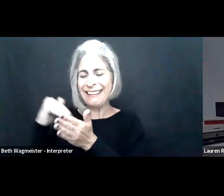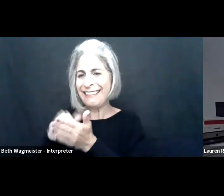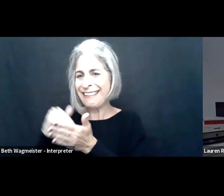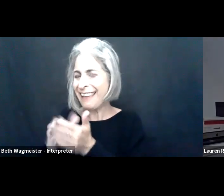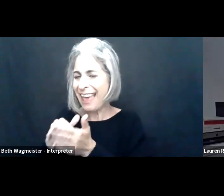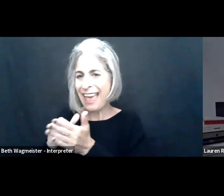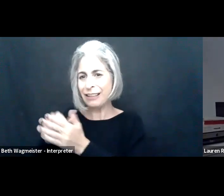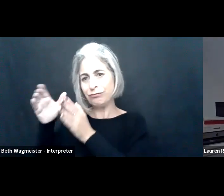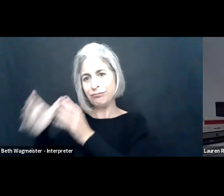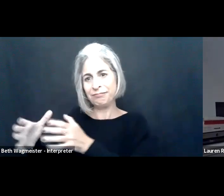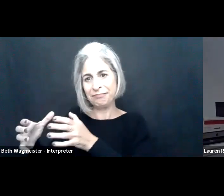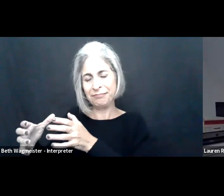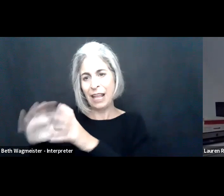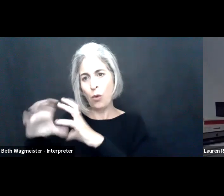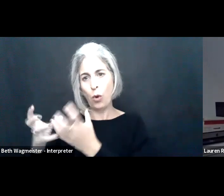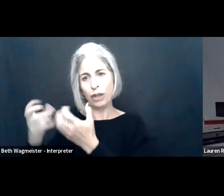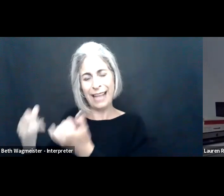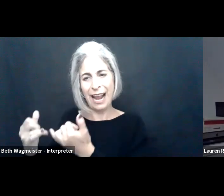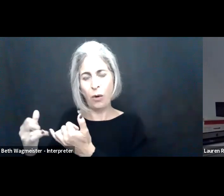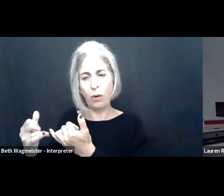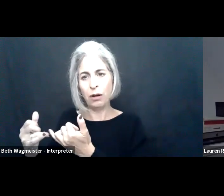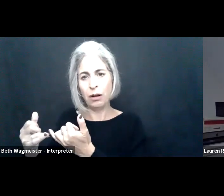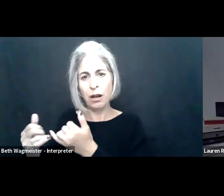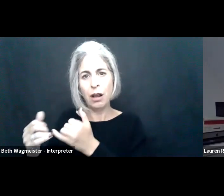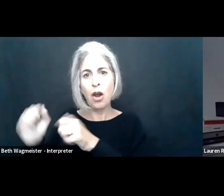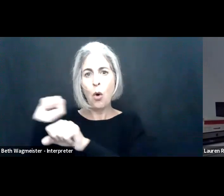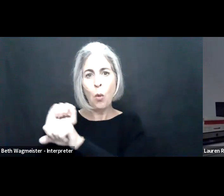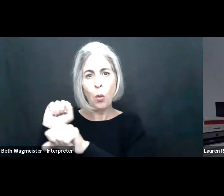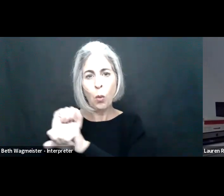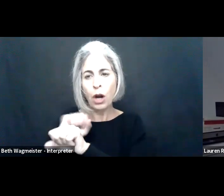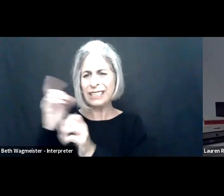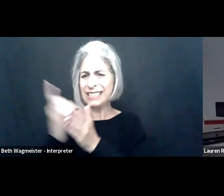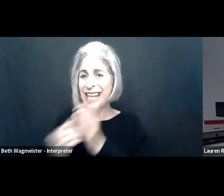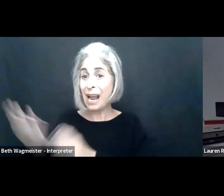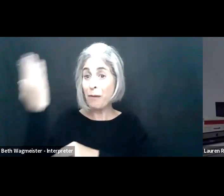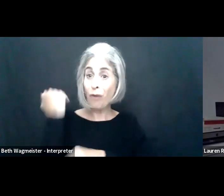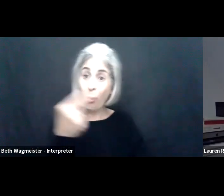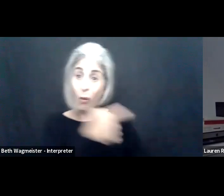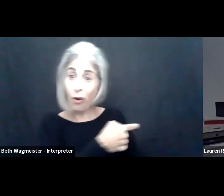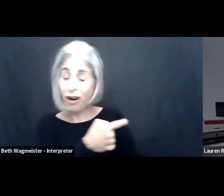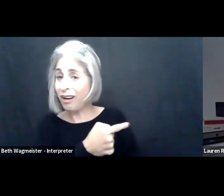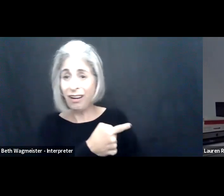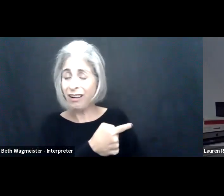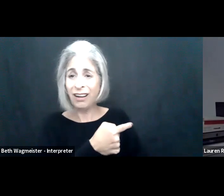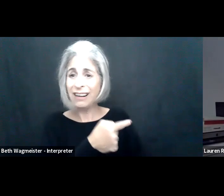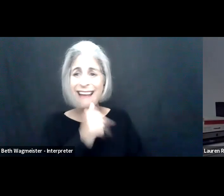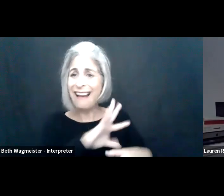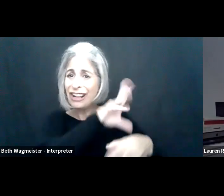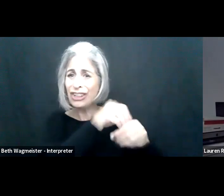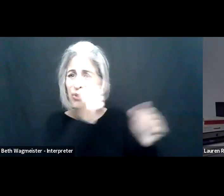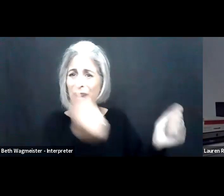blank slate and consider your organizations to consider a blank slate, at least for a moment.